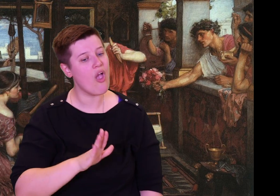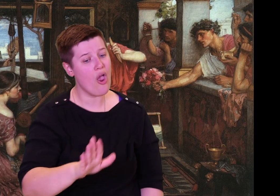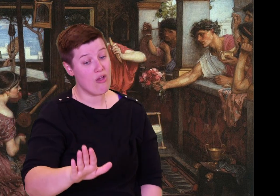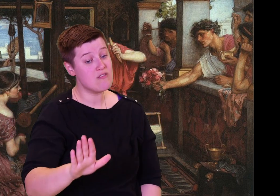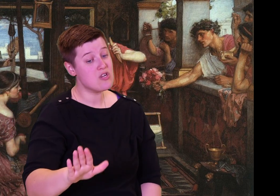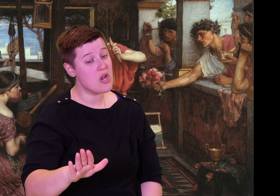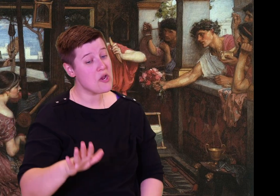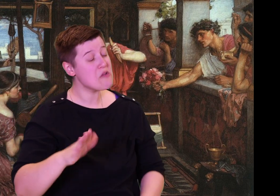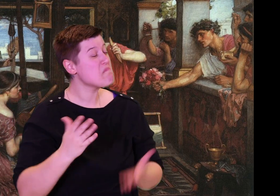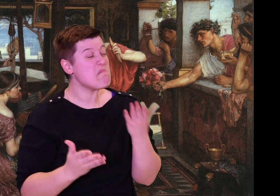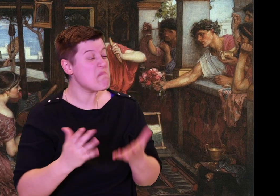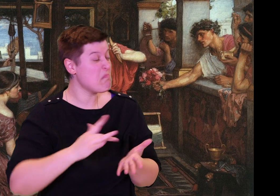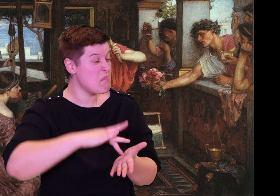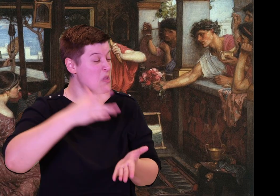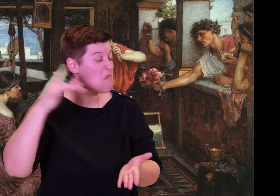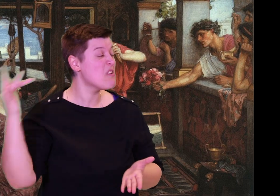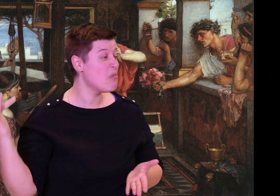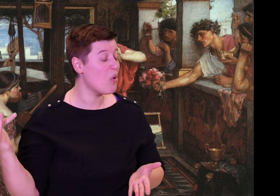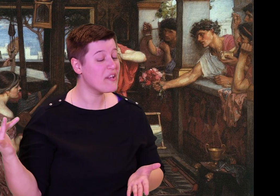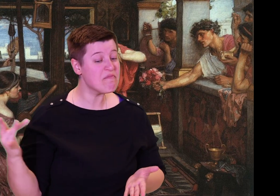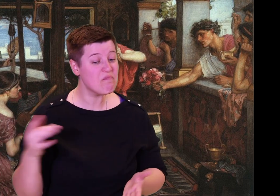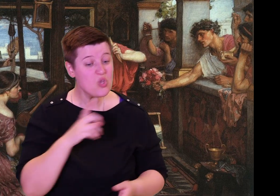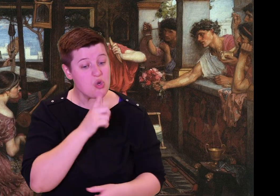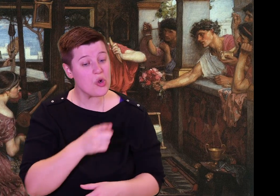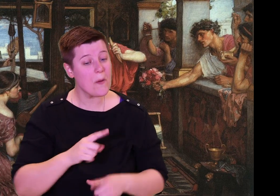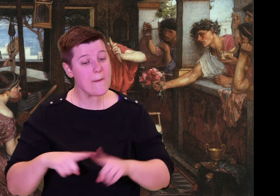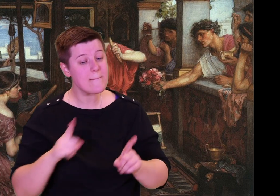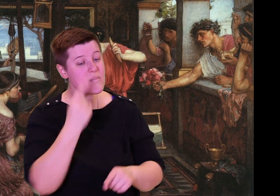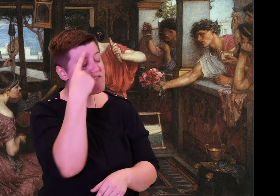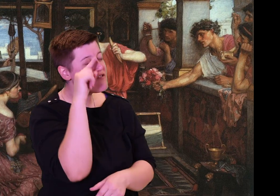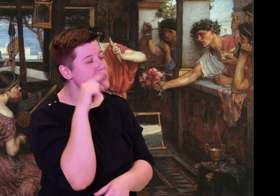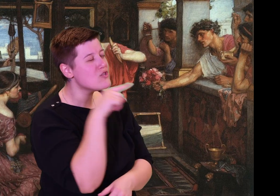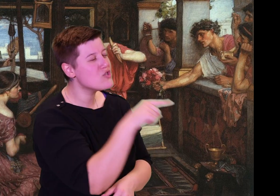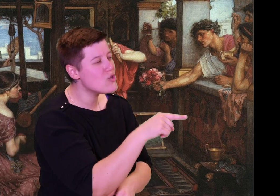Telemachus insisted, with labored breath,